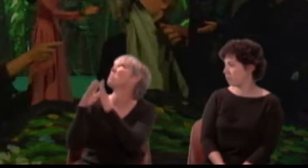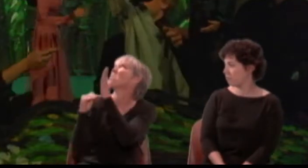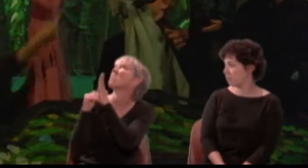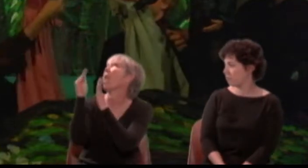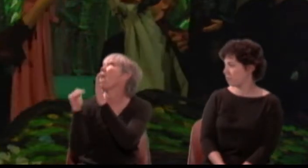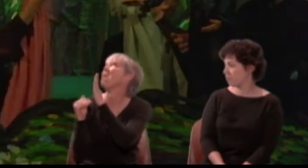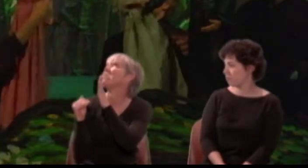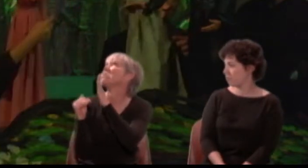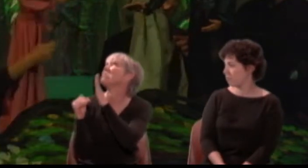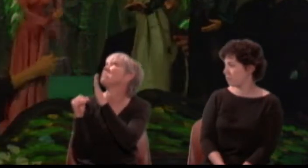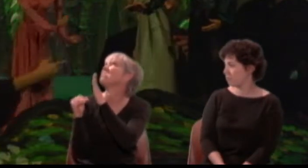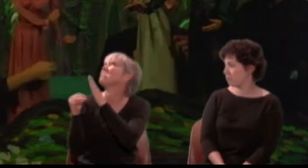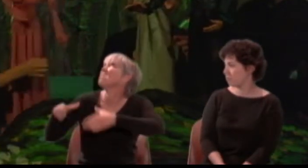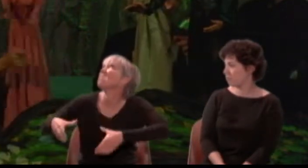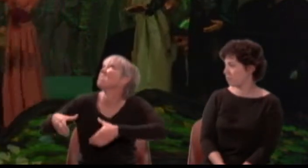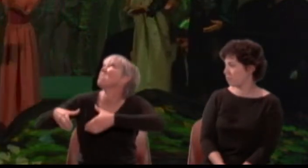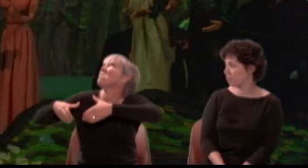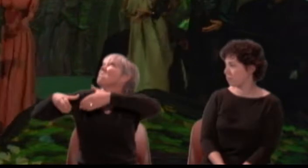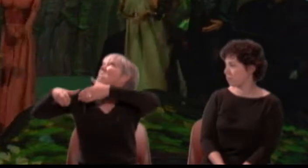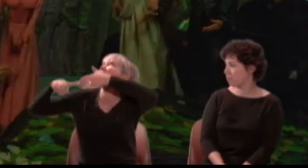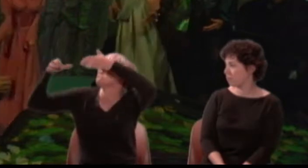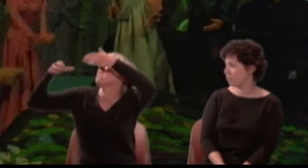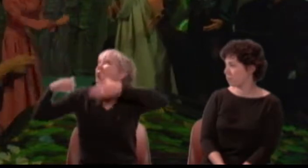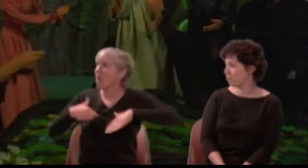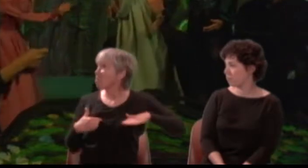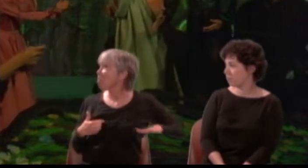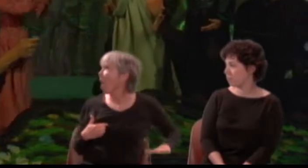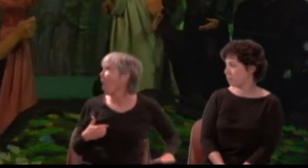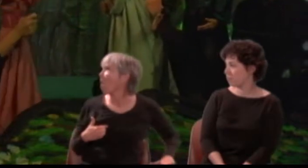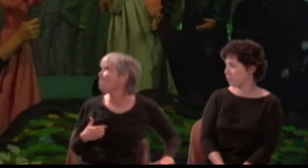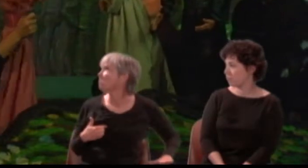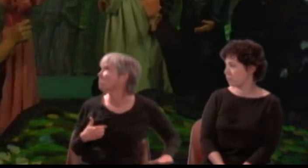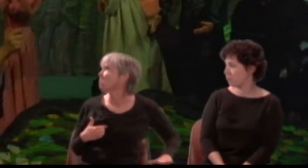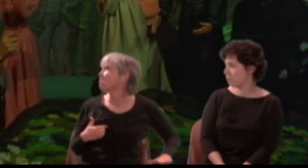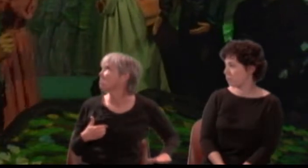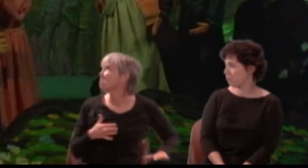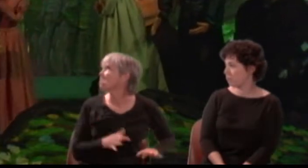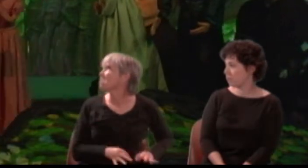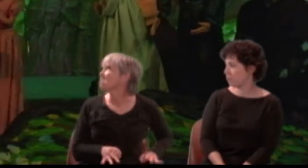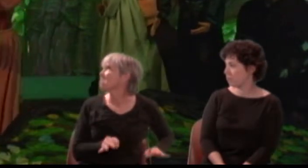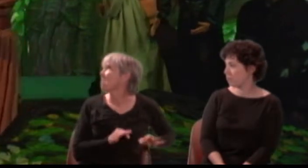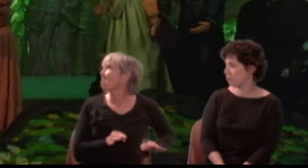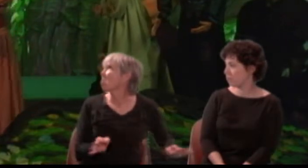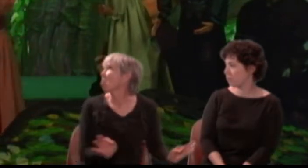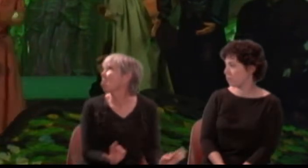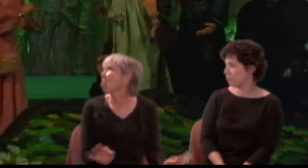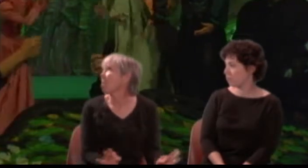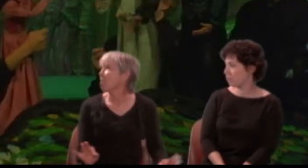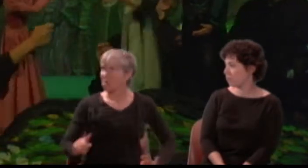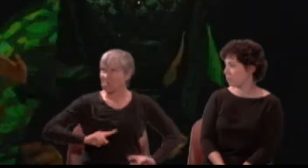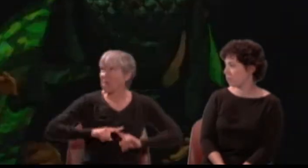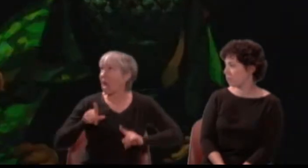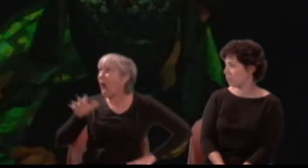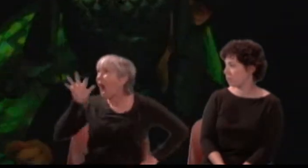Speak; how low am I? I am not yet so low but that my nails can reach unto thine eyes.